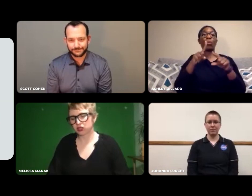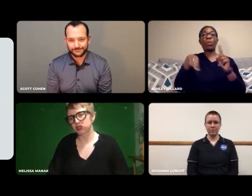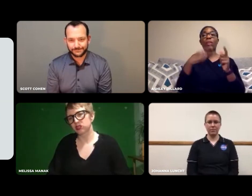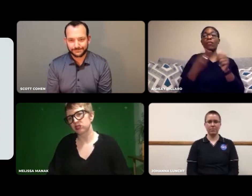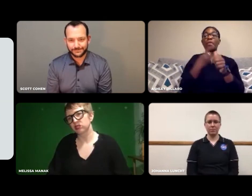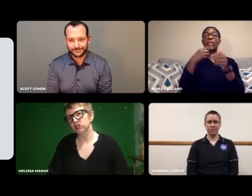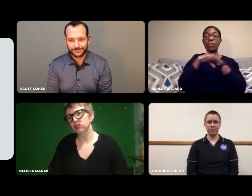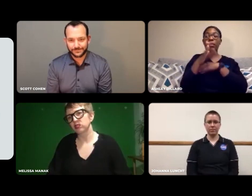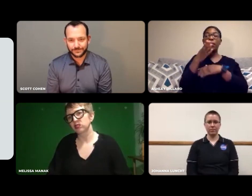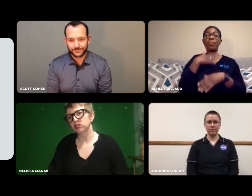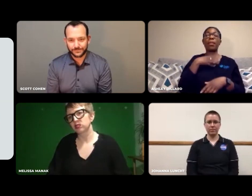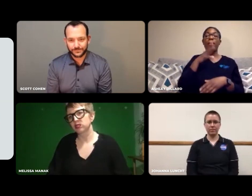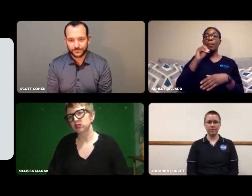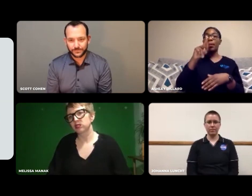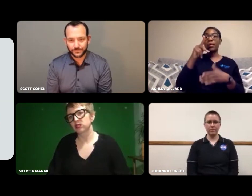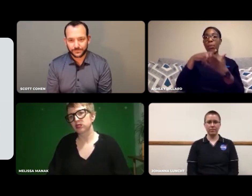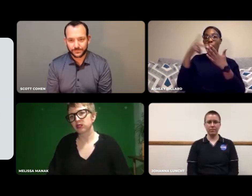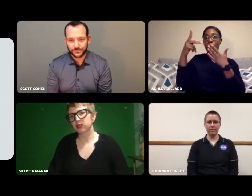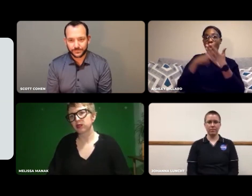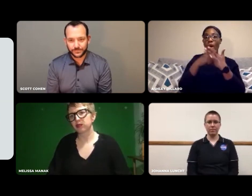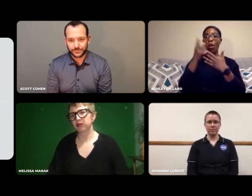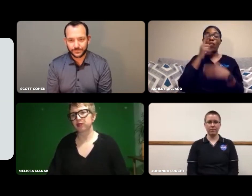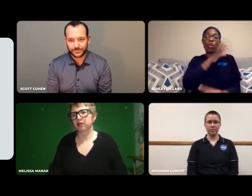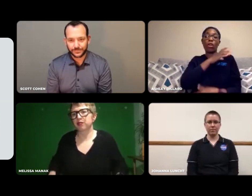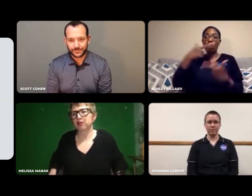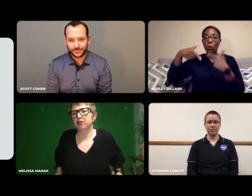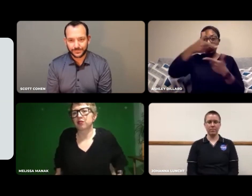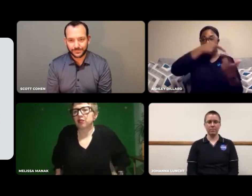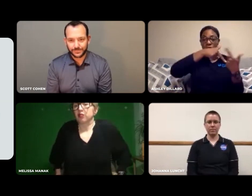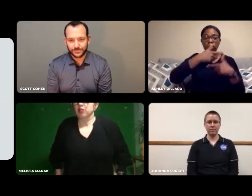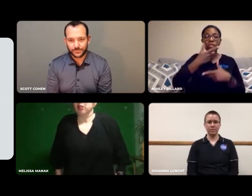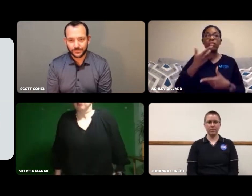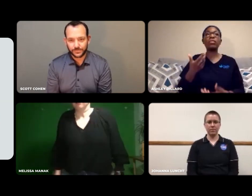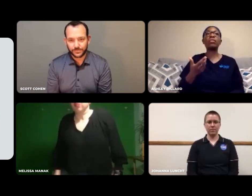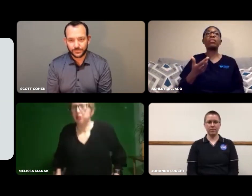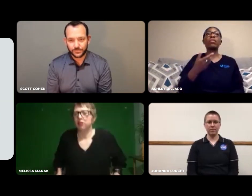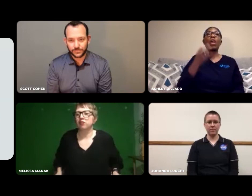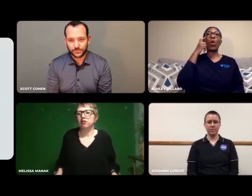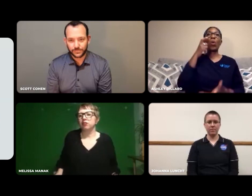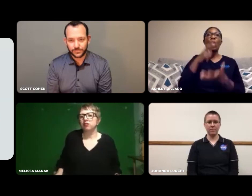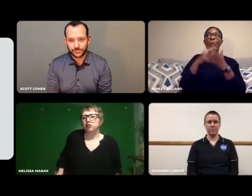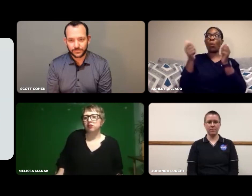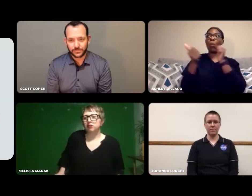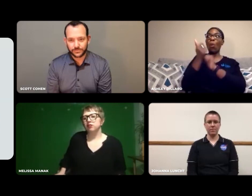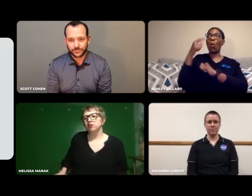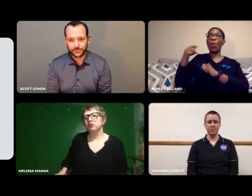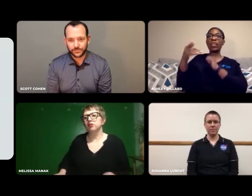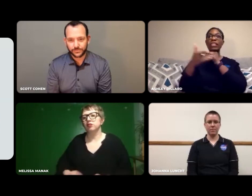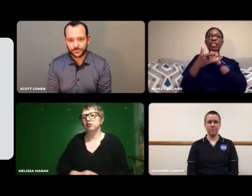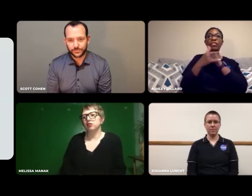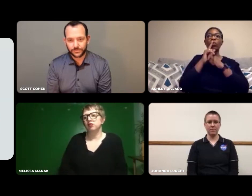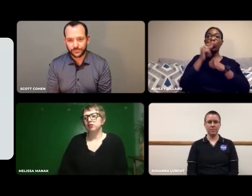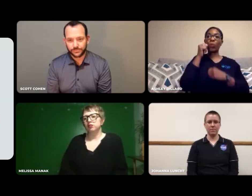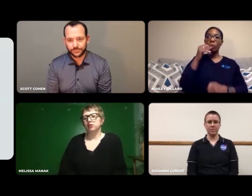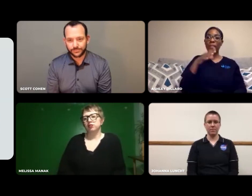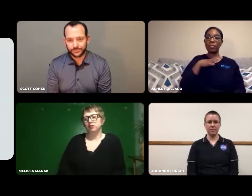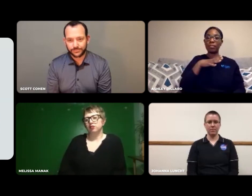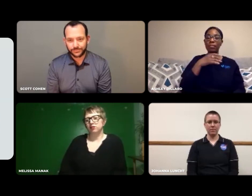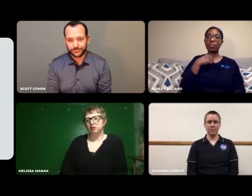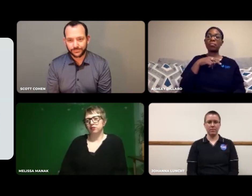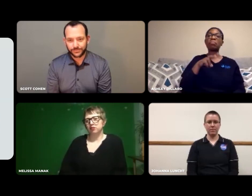But, when I went into my program, I noticed most lab techs were female.